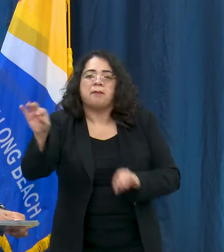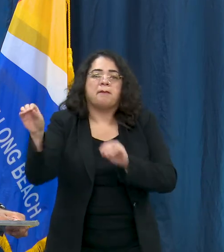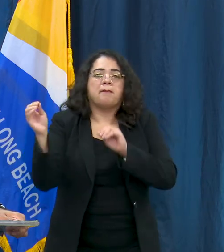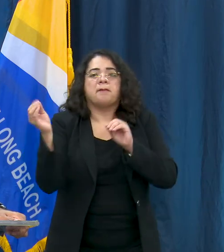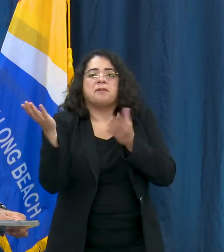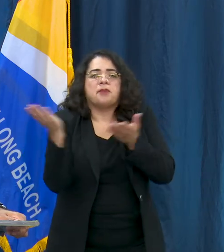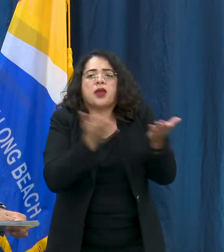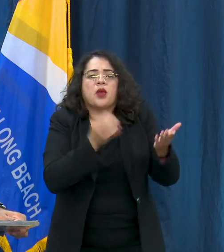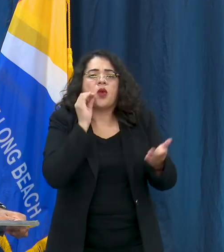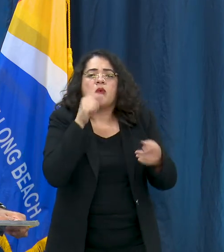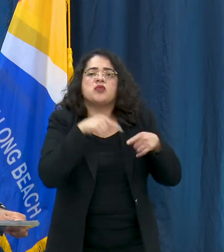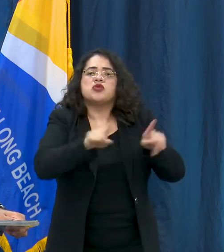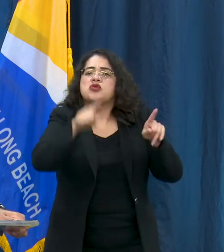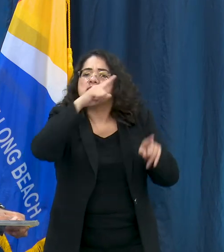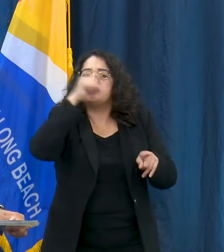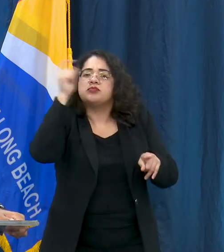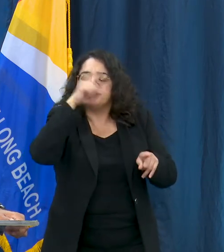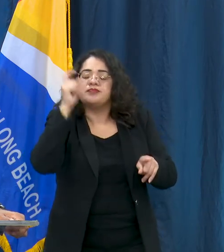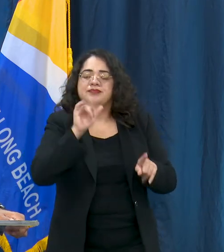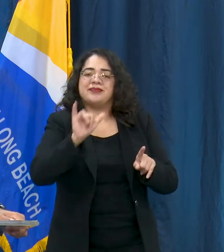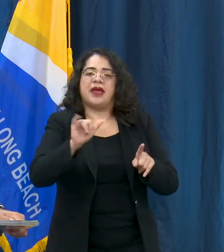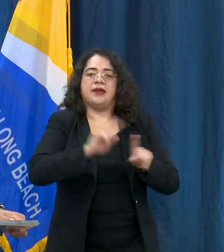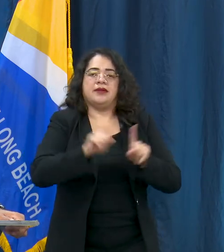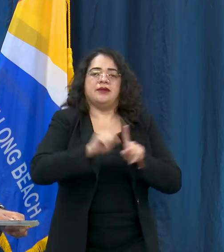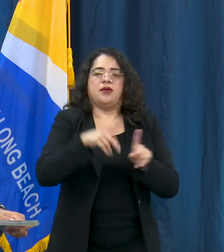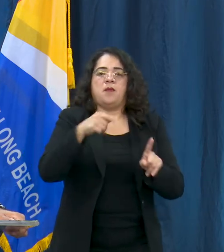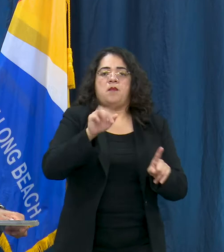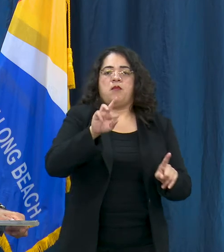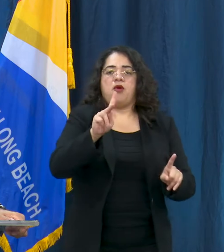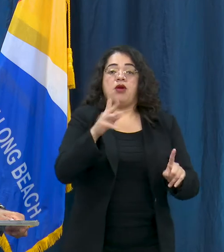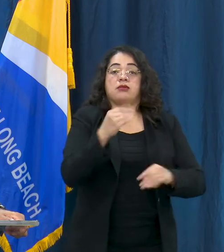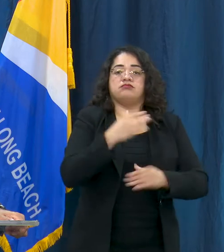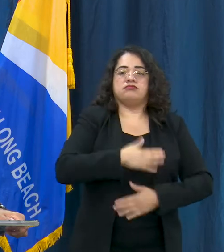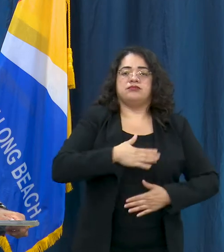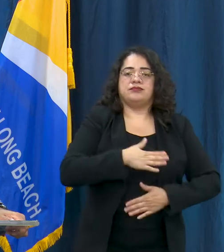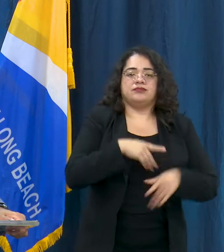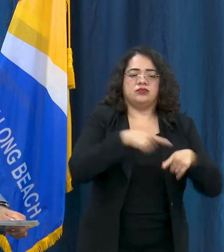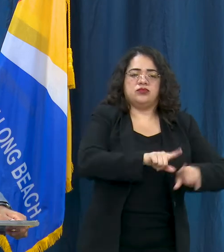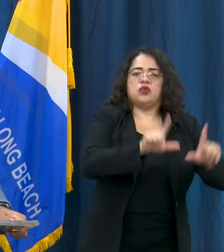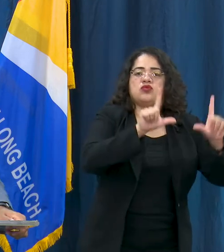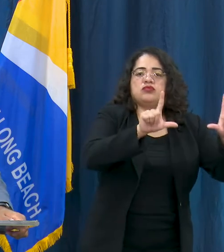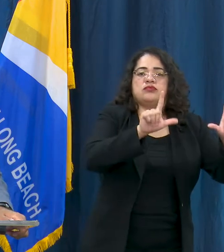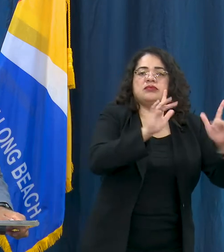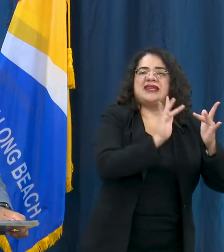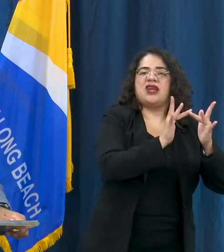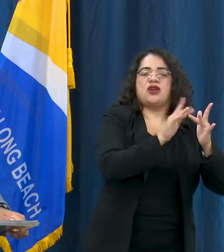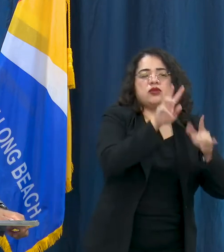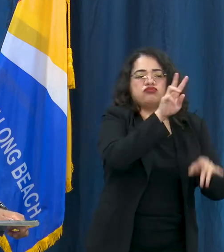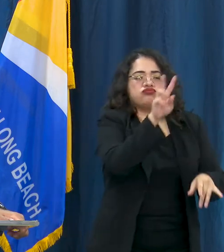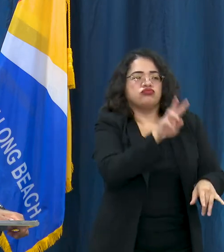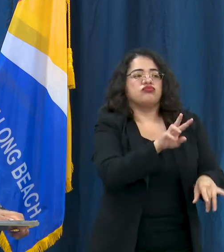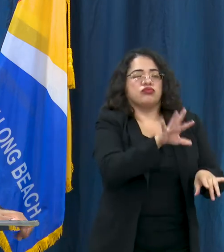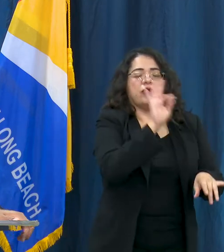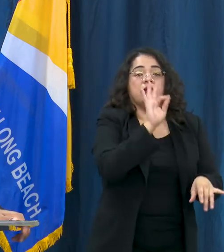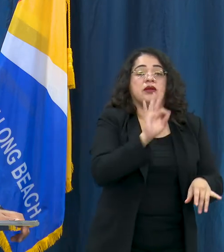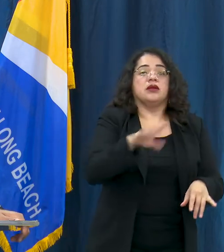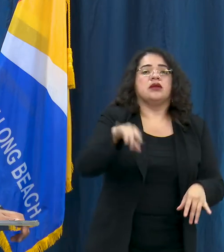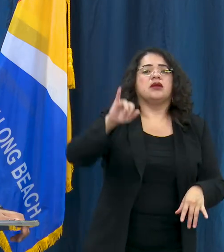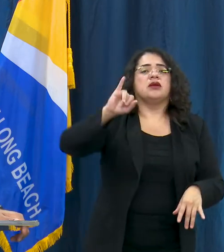on our Parks and Recreation website. Some more announcements - we've worked hard to ensure that our Long Beach Junior Lifeguard Program can